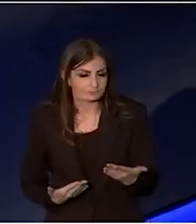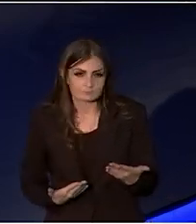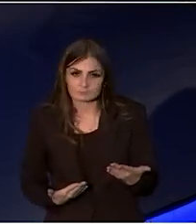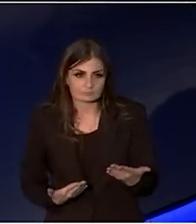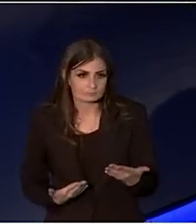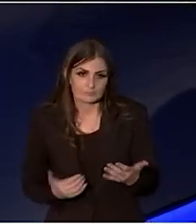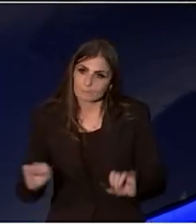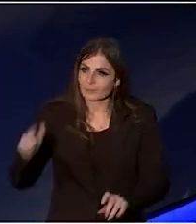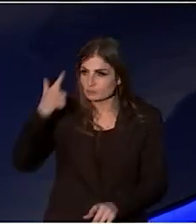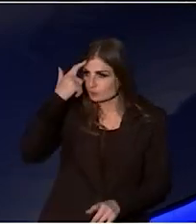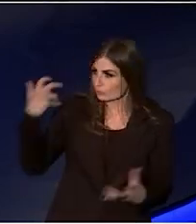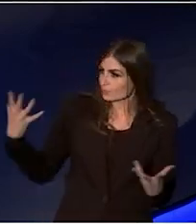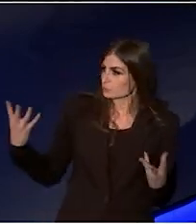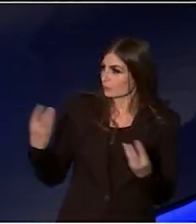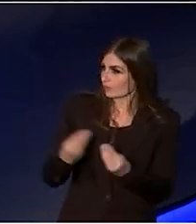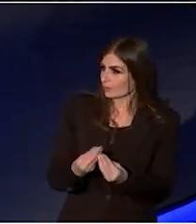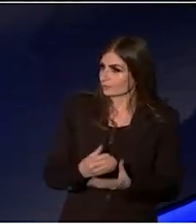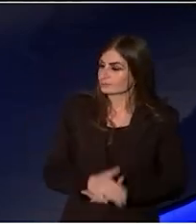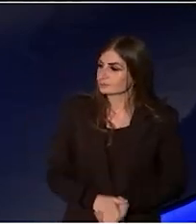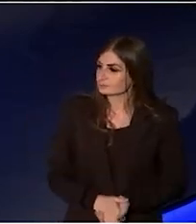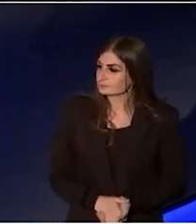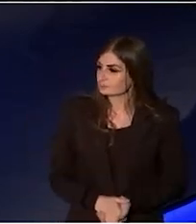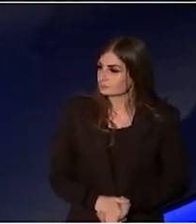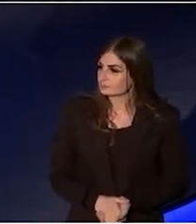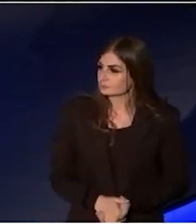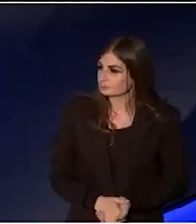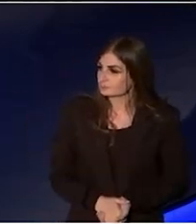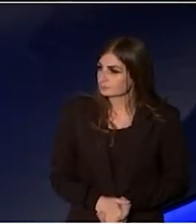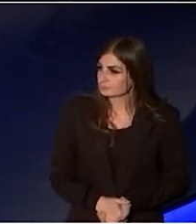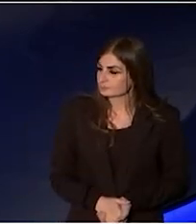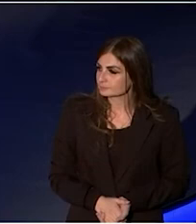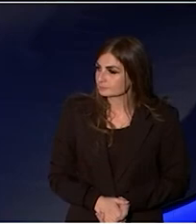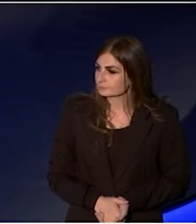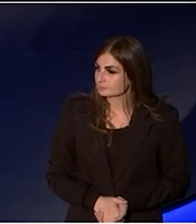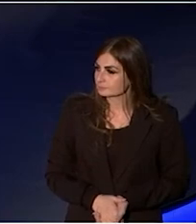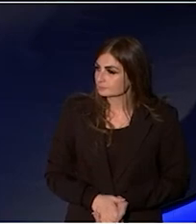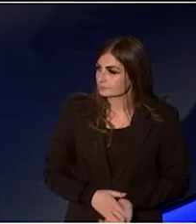but to create together.